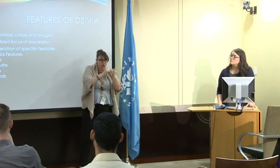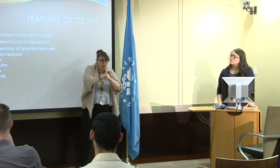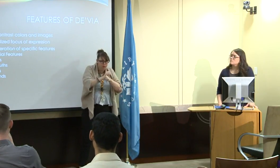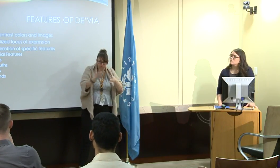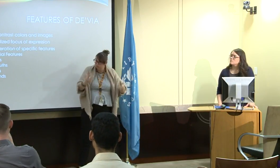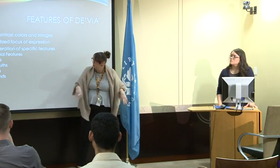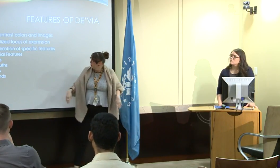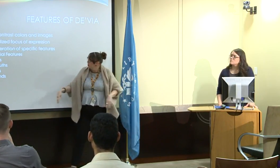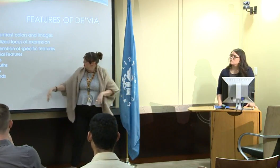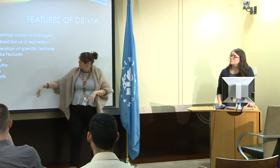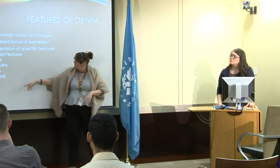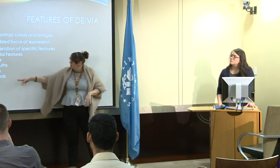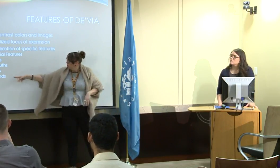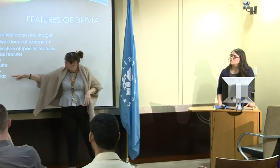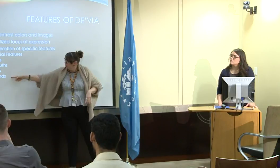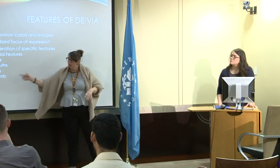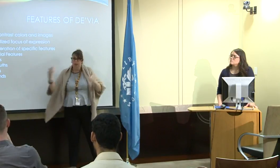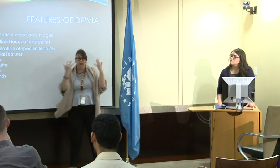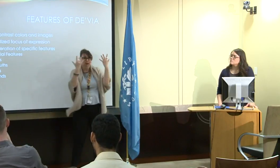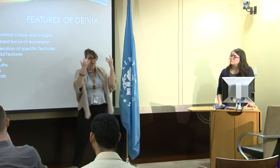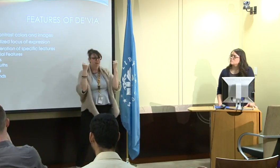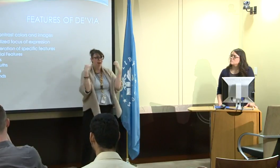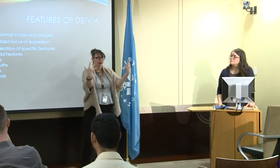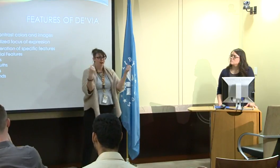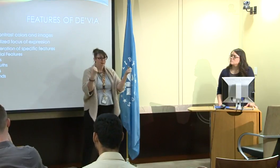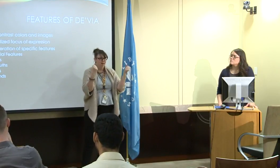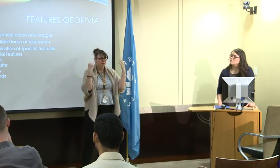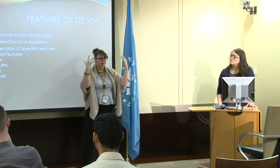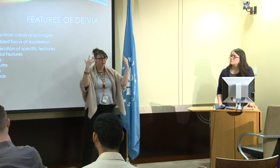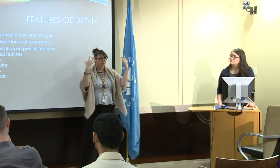about other people's focus on our ears.